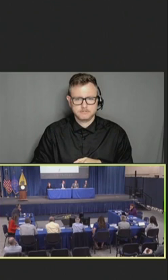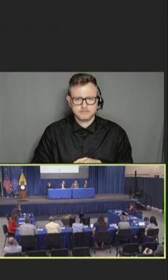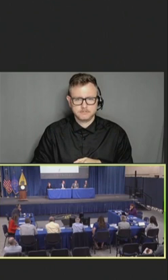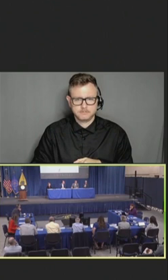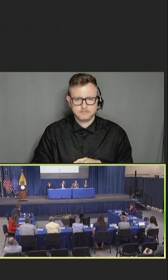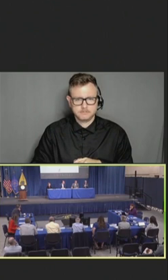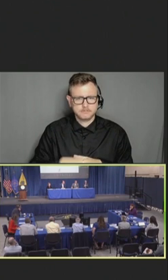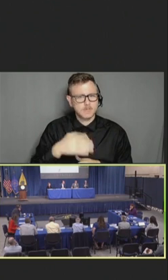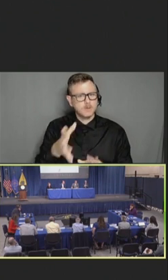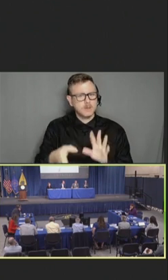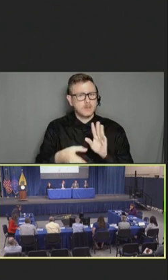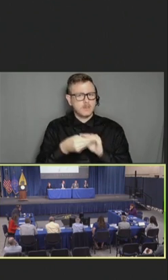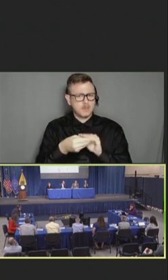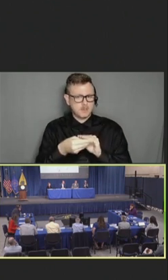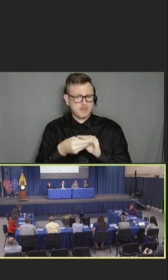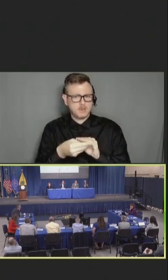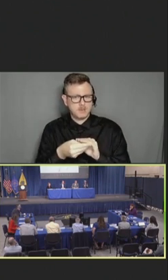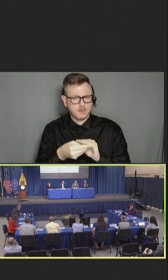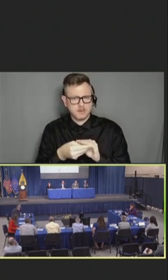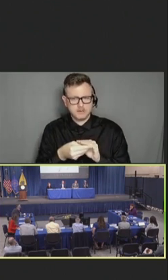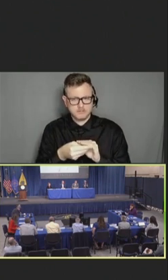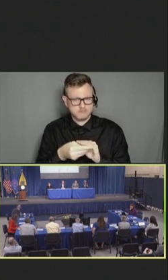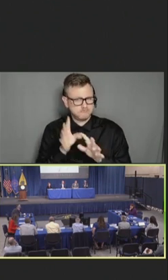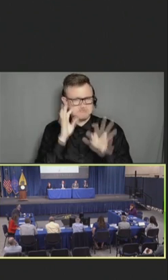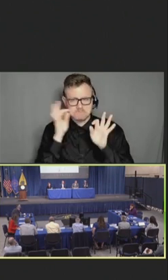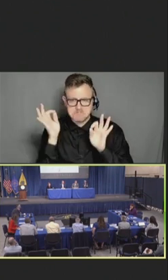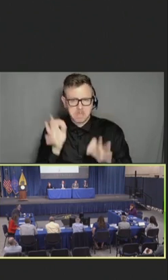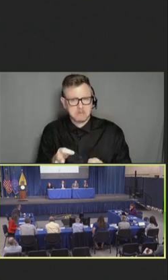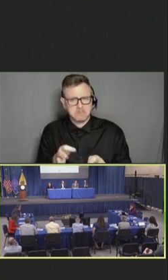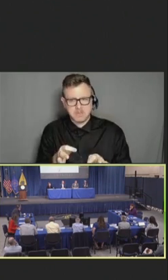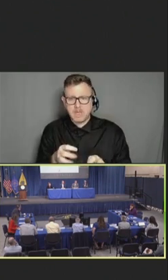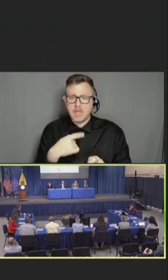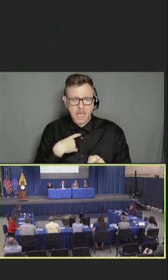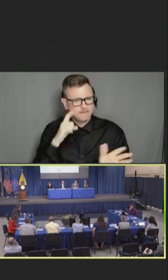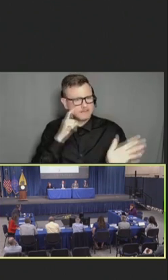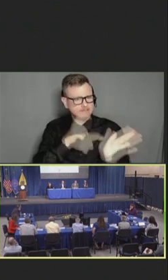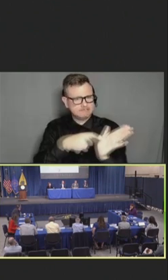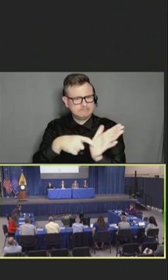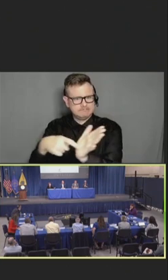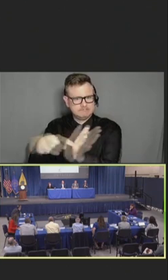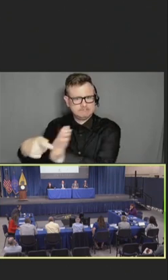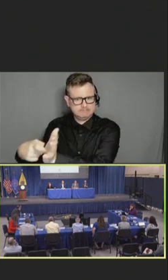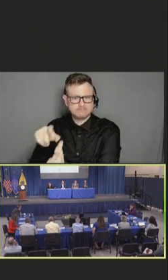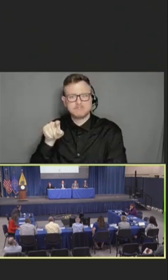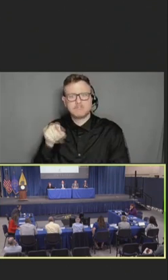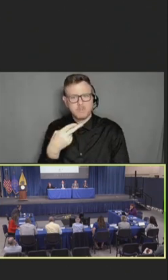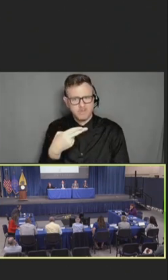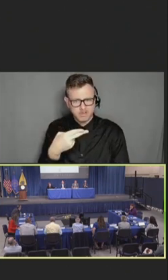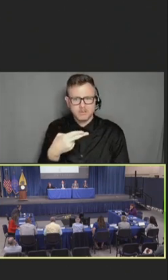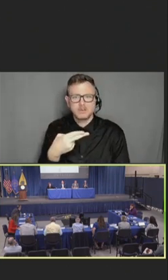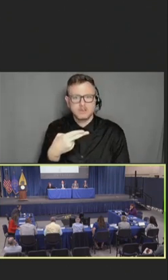I just want to add that, absolutely, yes. I've seen that in public health workers.